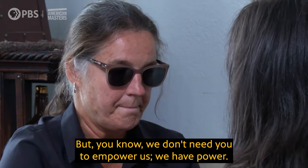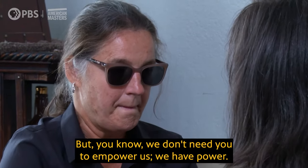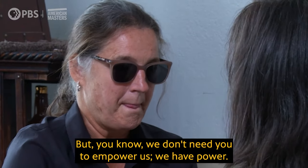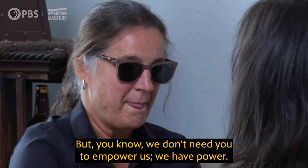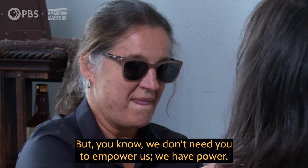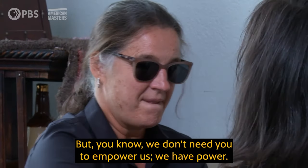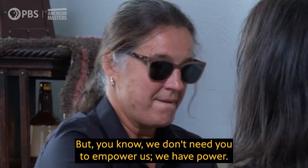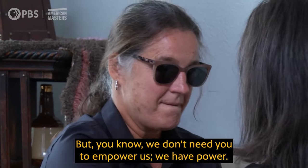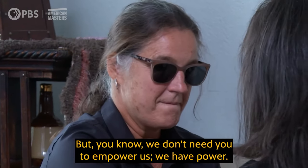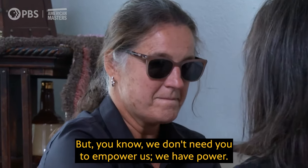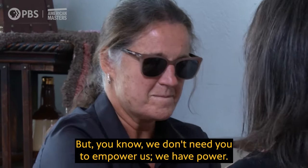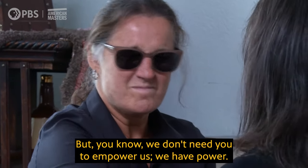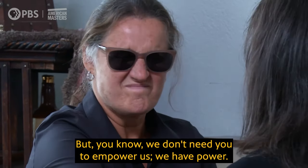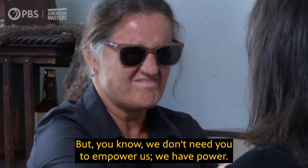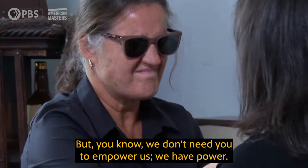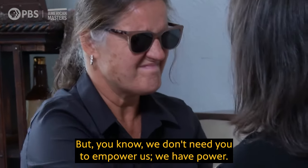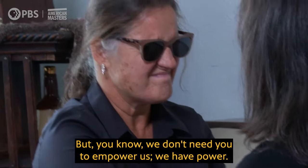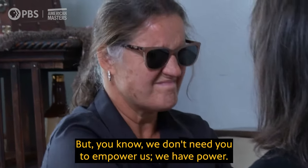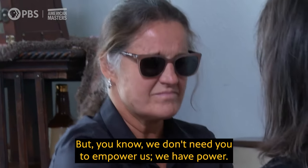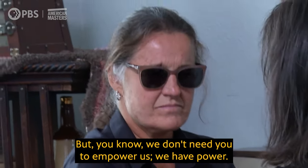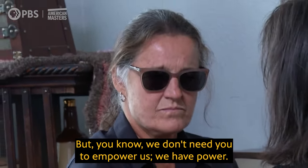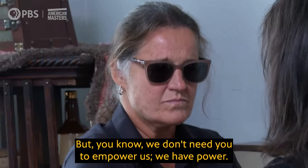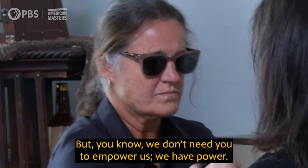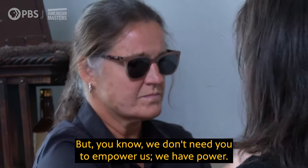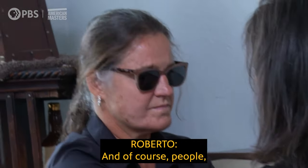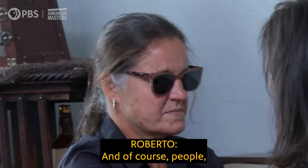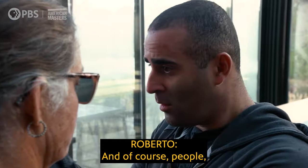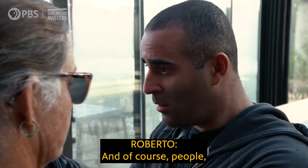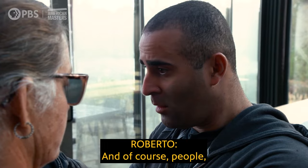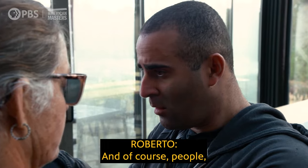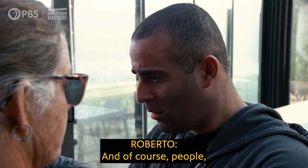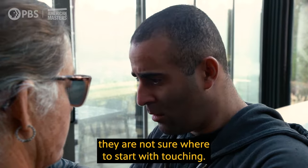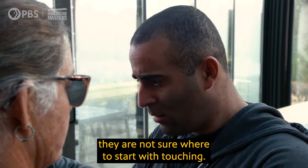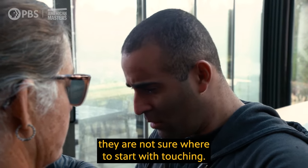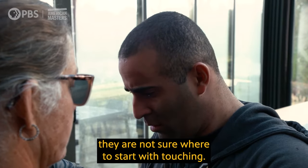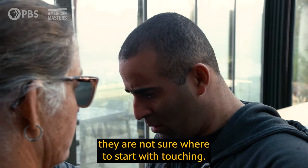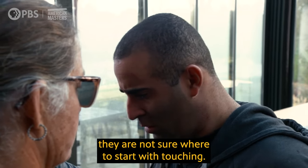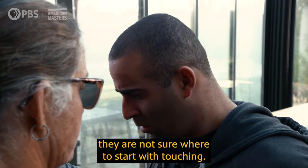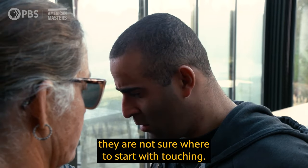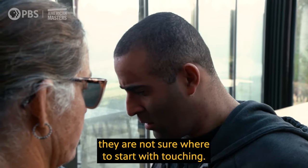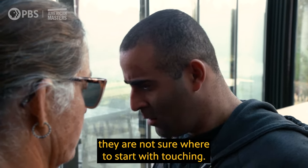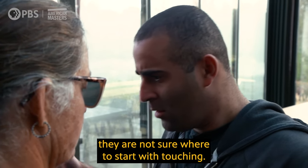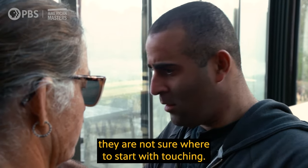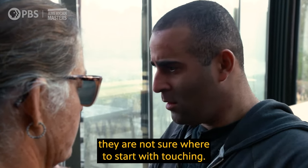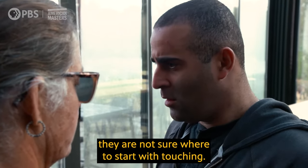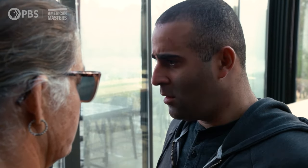But, you know, we don't need you to empower us; we have power. And of course, people, they are not sure where to start with touching.